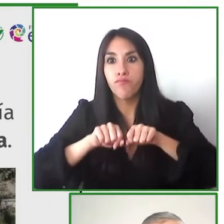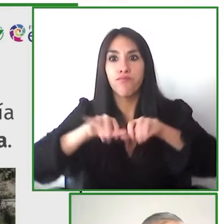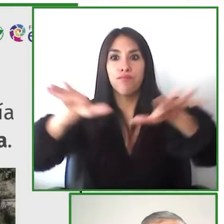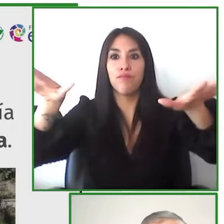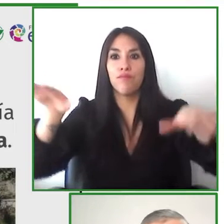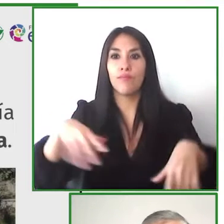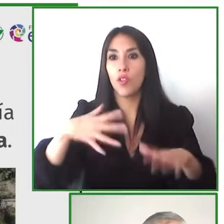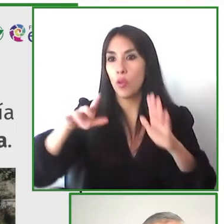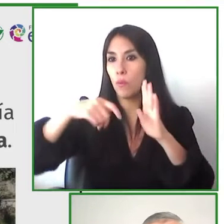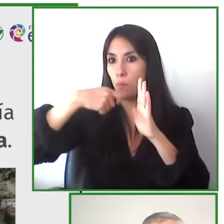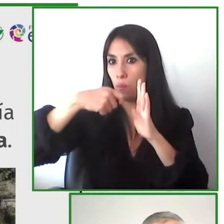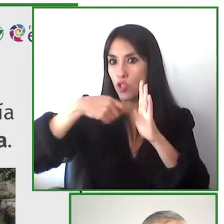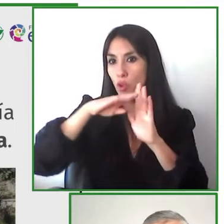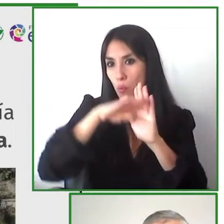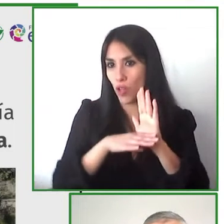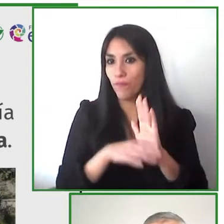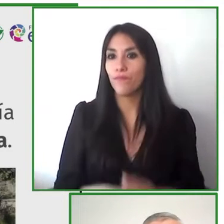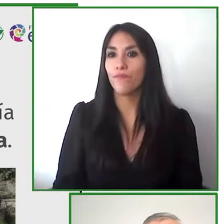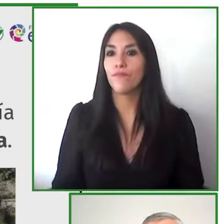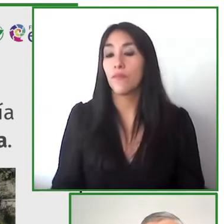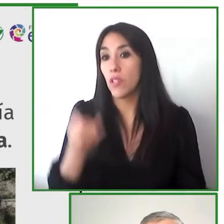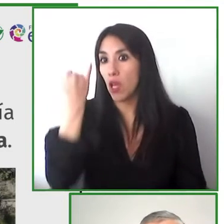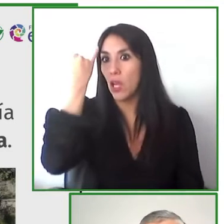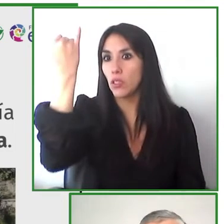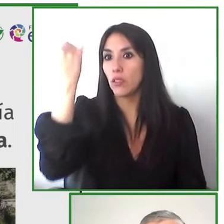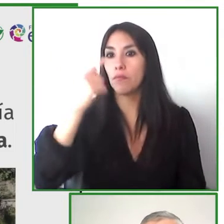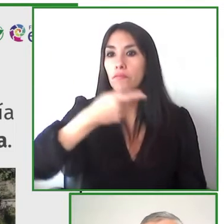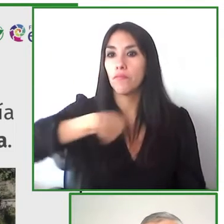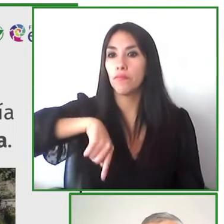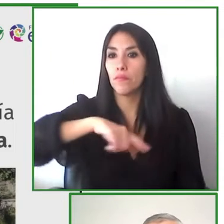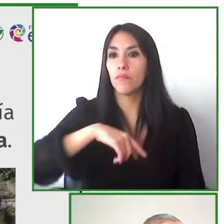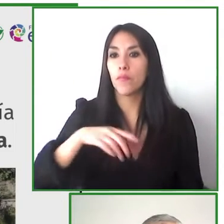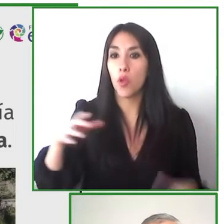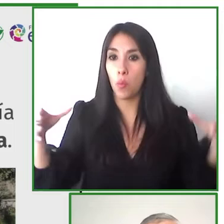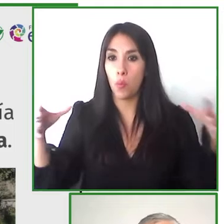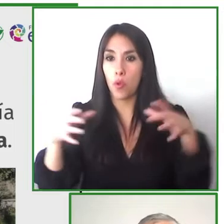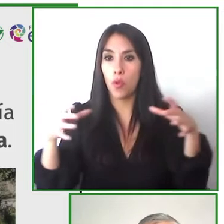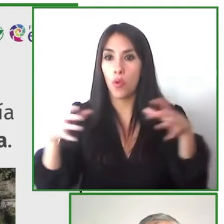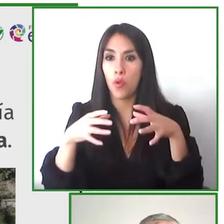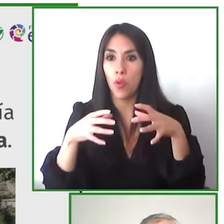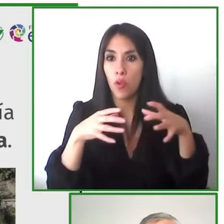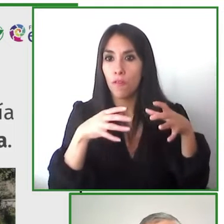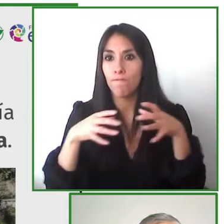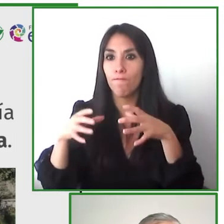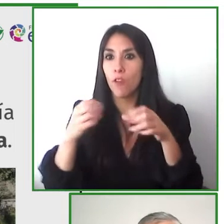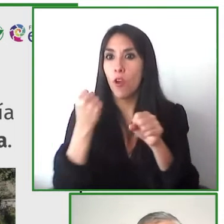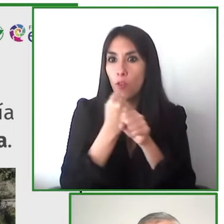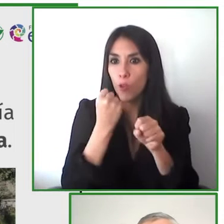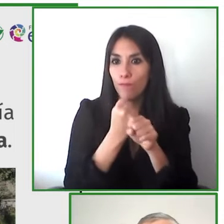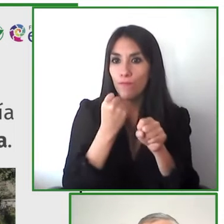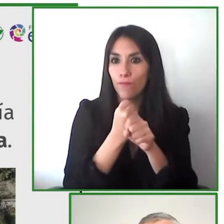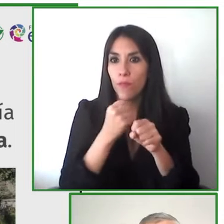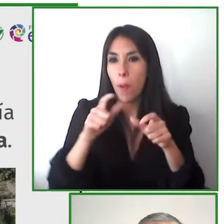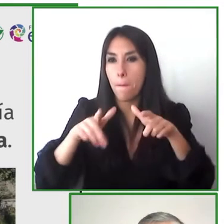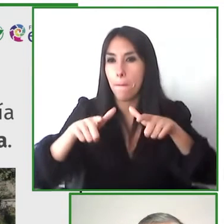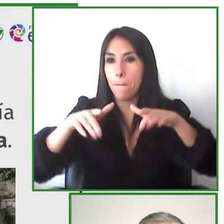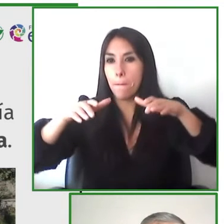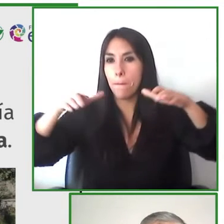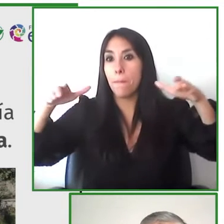we need to work together we want to grow together so that every day